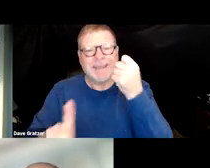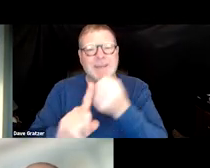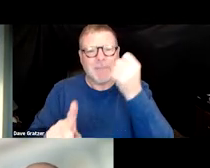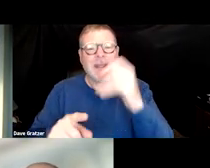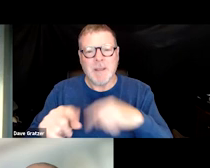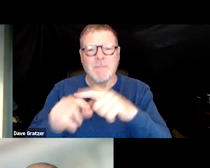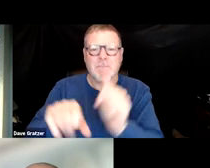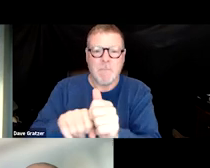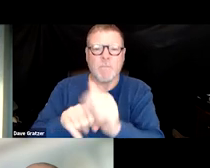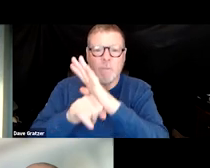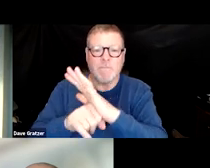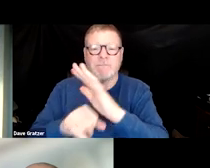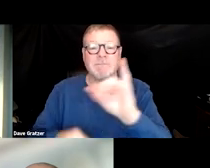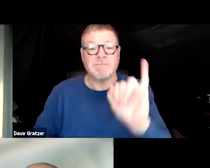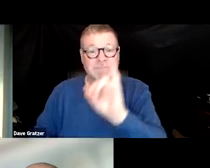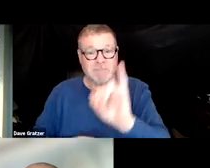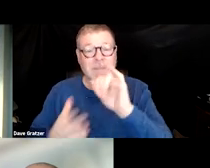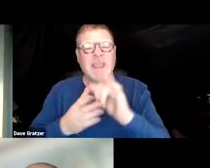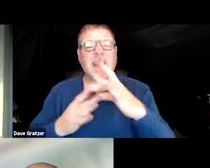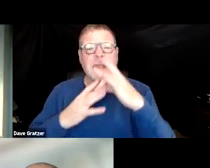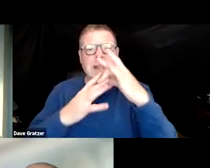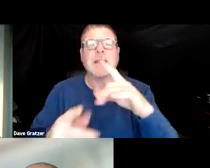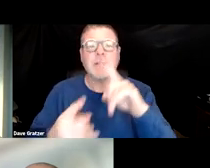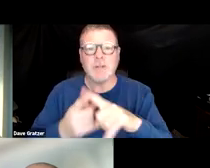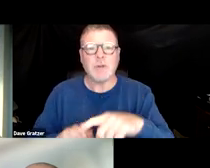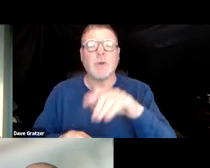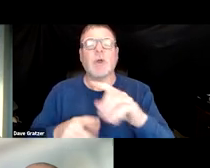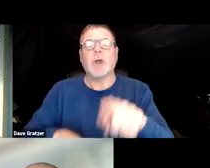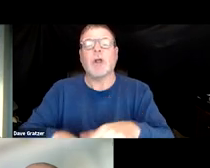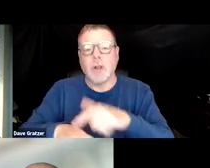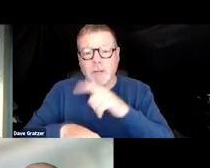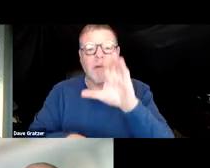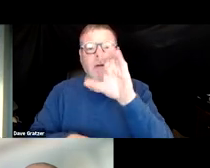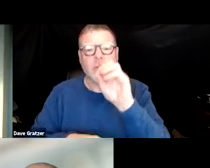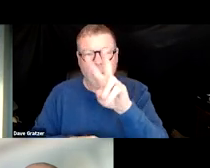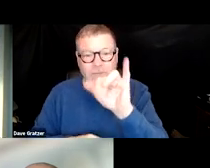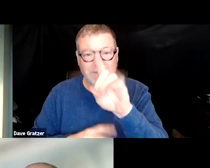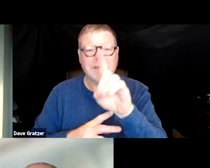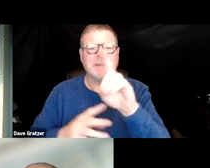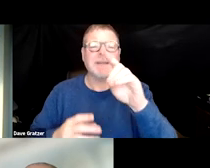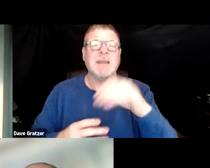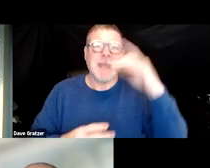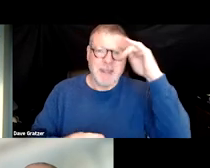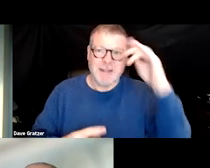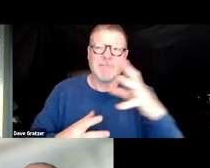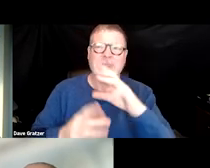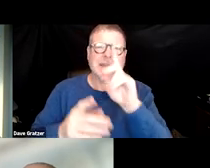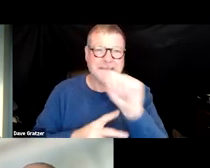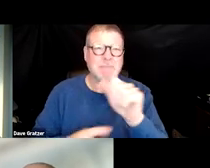and how it can lead to what's called Long COVID disability impairment, both physical and mental. And really increase your understanding